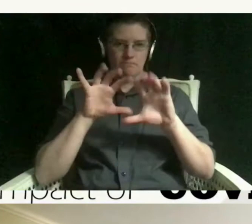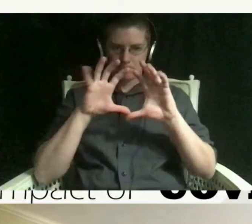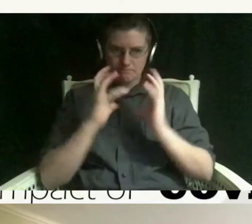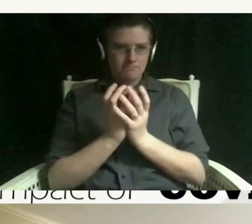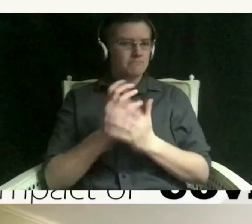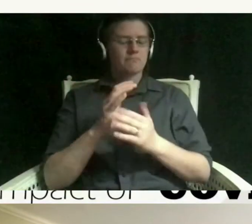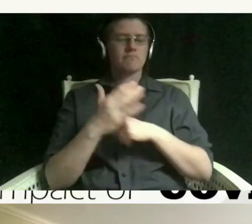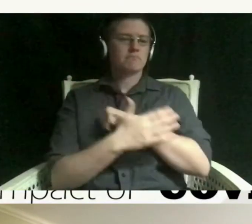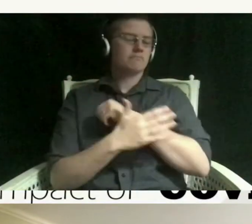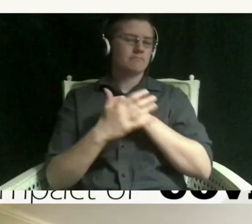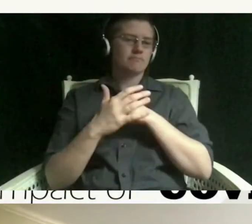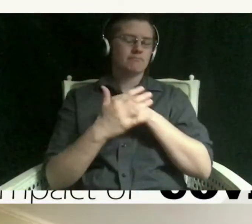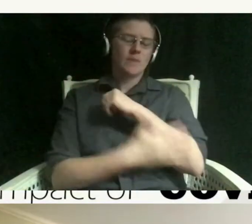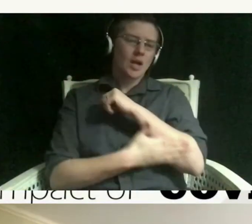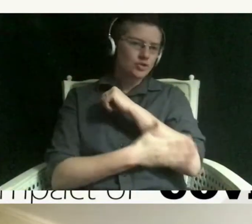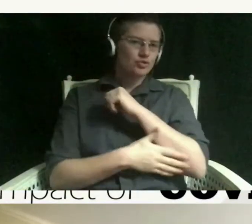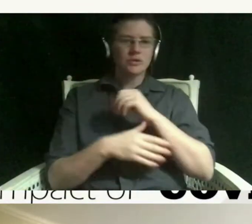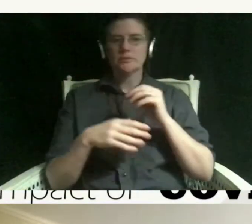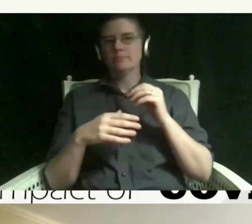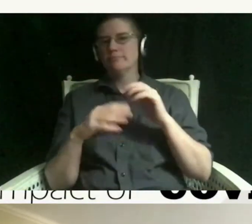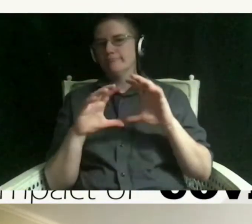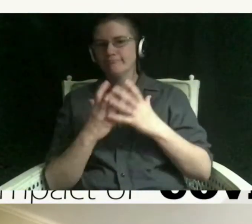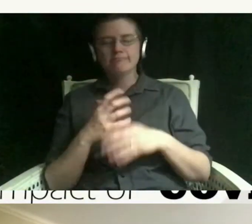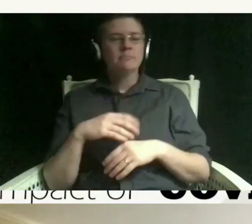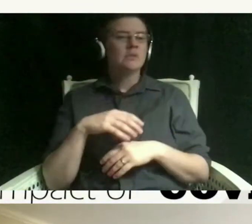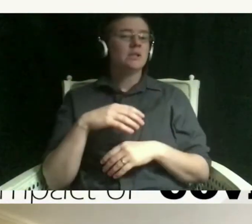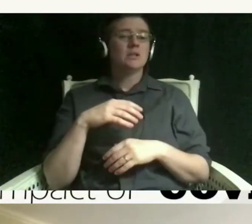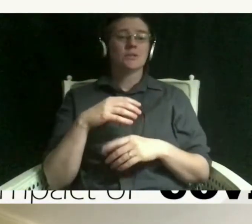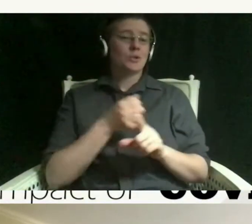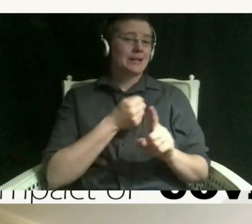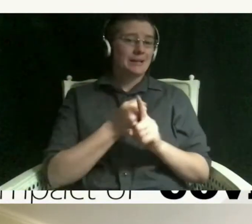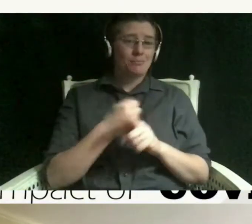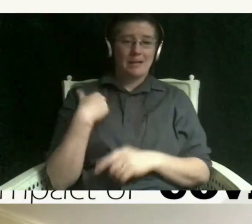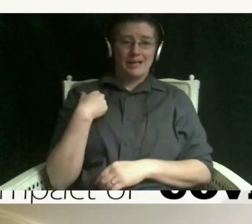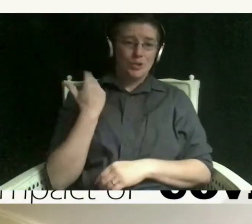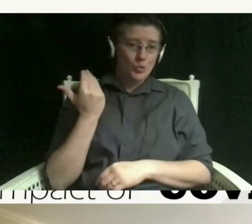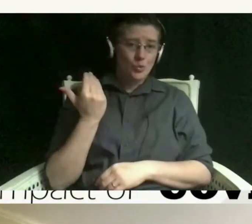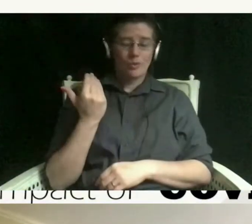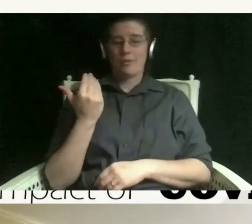with students no matter where they are youth no matter where they are um and a coping skill